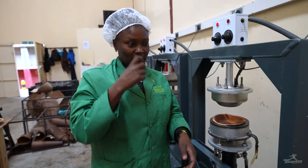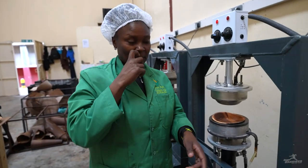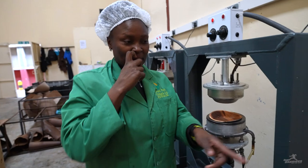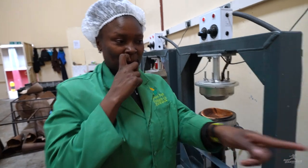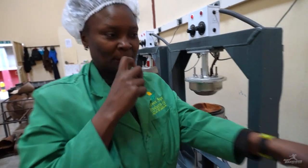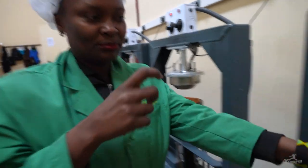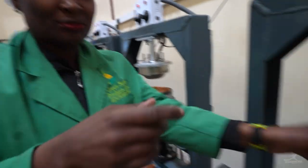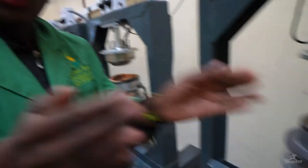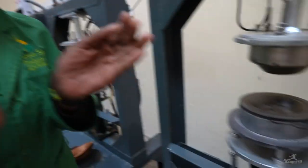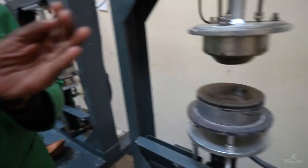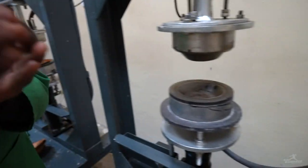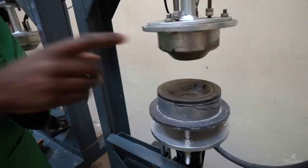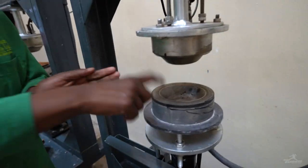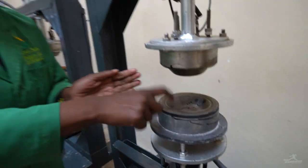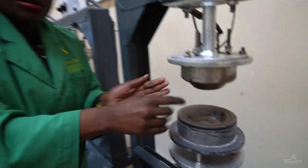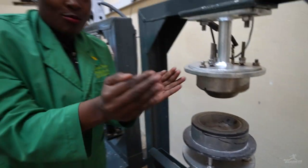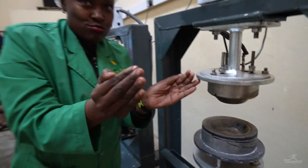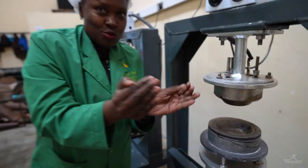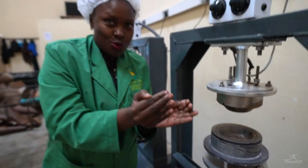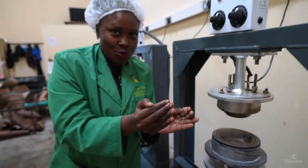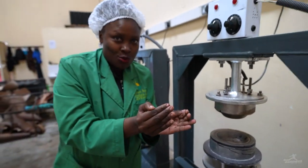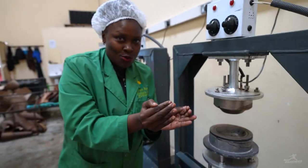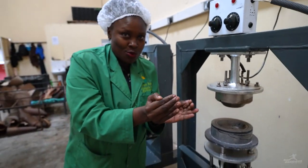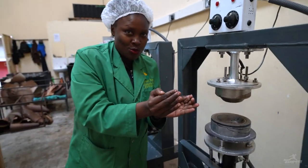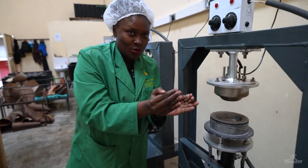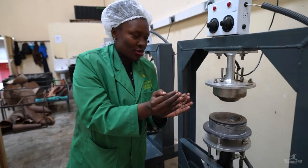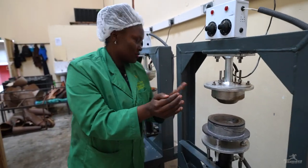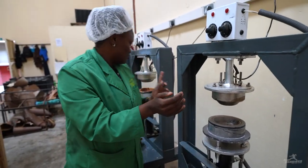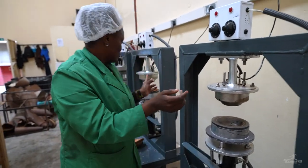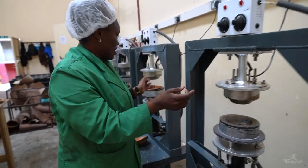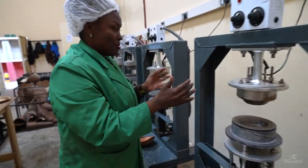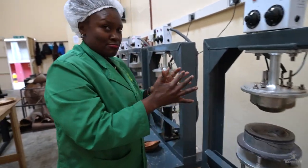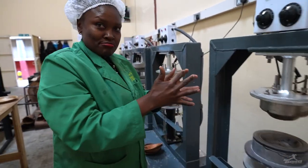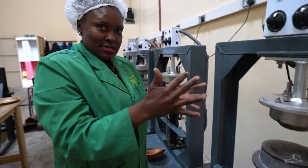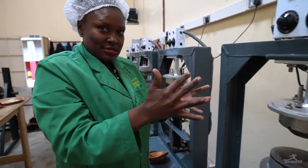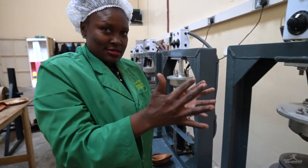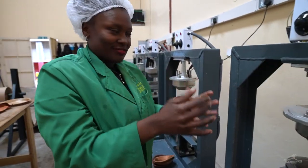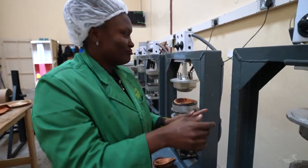This machine makes small bowls. This machine makes bowls that are a little bigger.